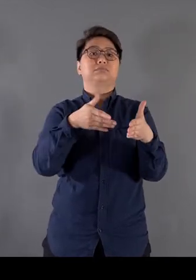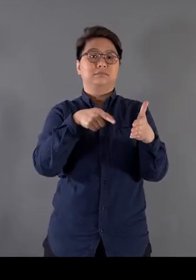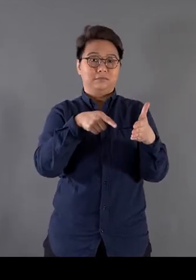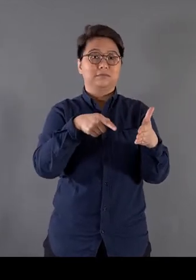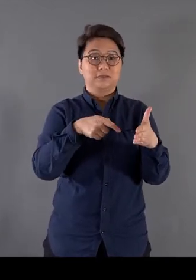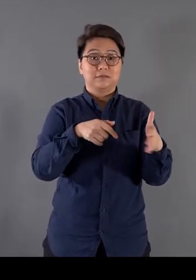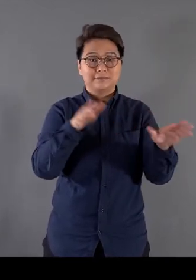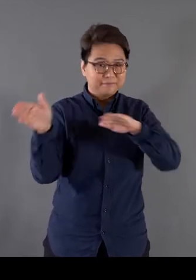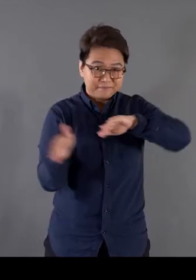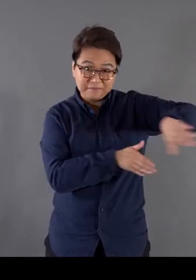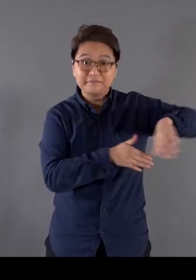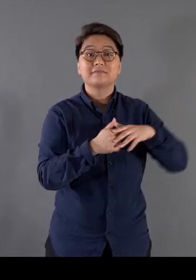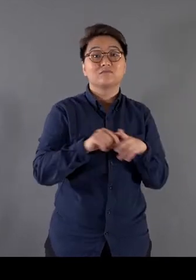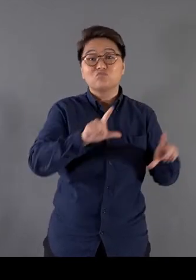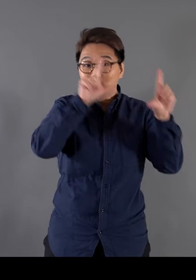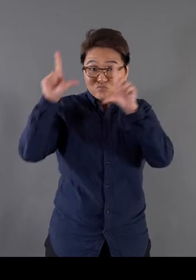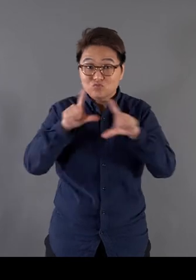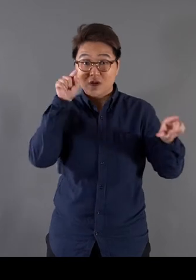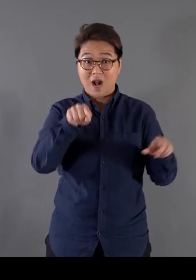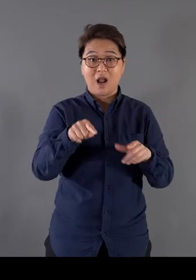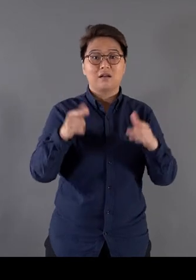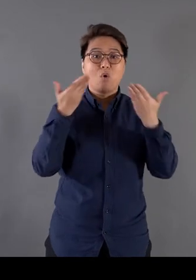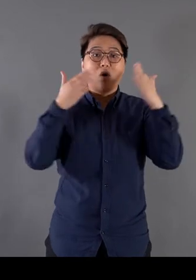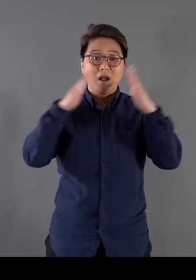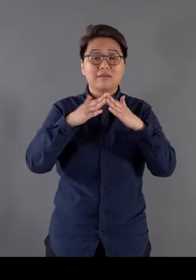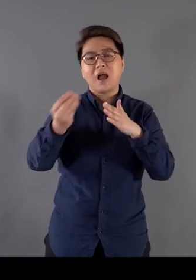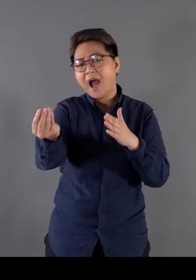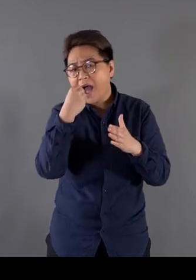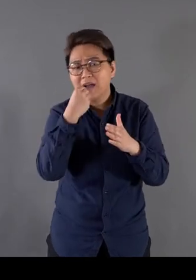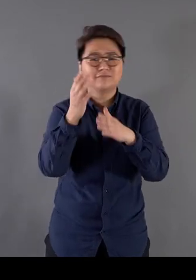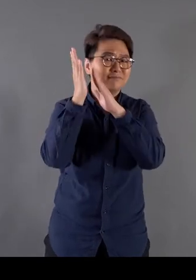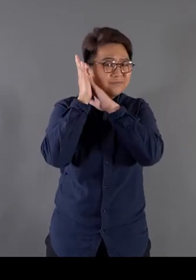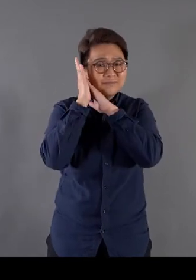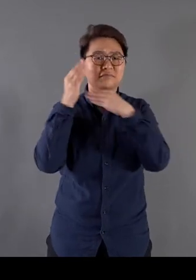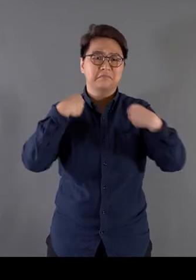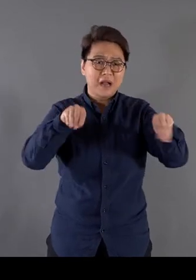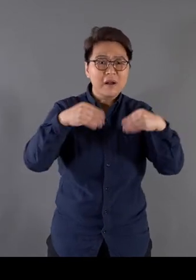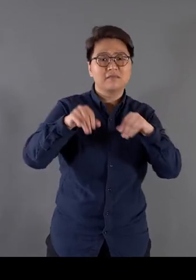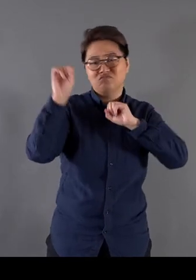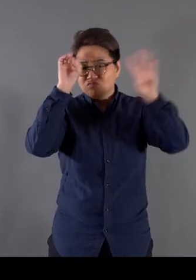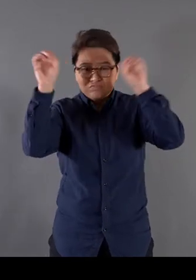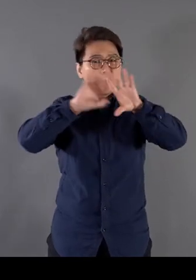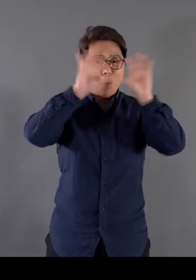Besides, I was influenced by where I lived I ate, lived, taught, and did my creative work—everything—there